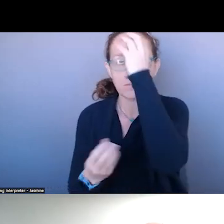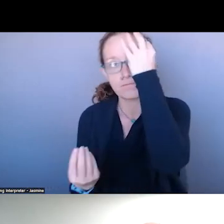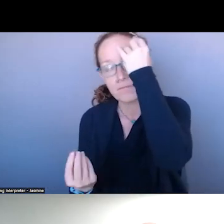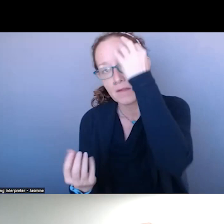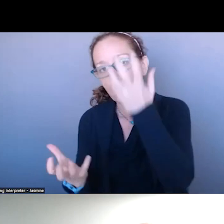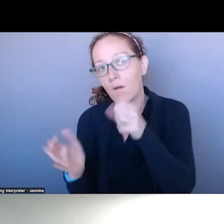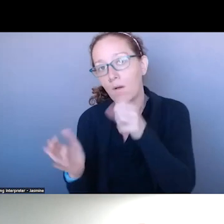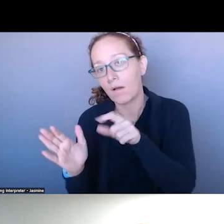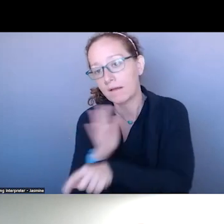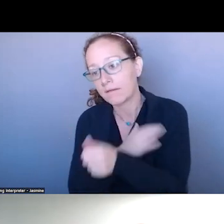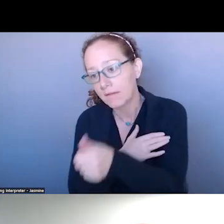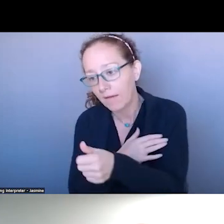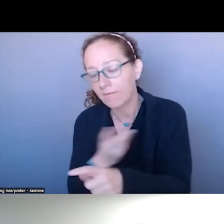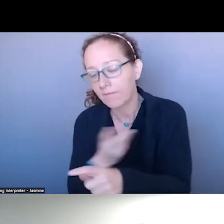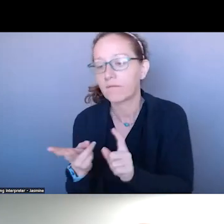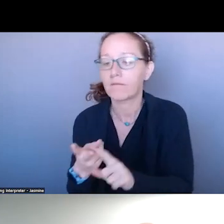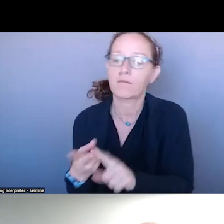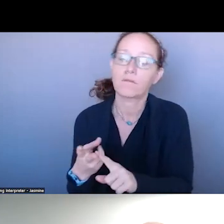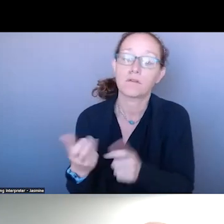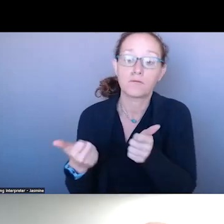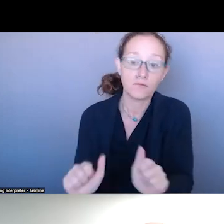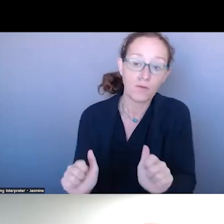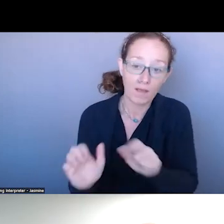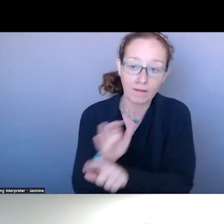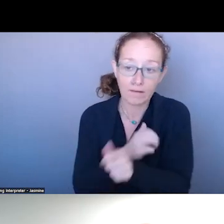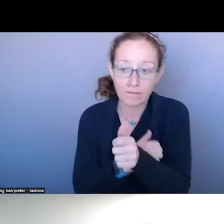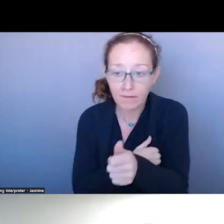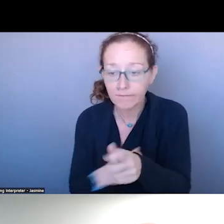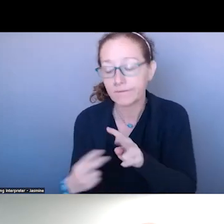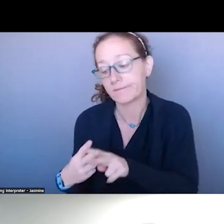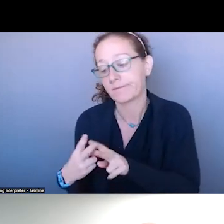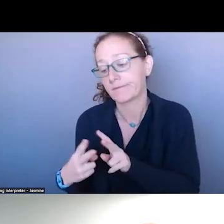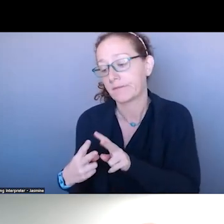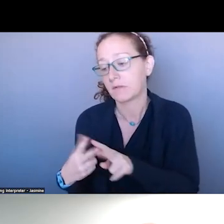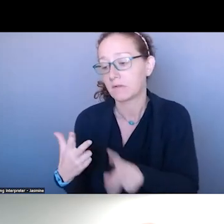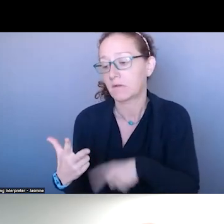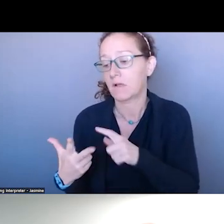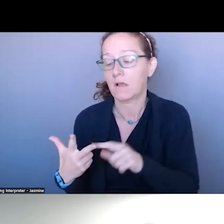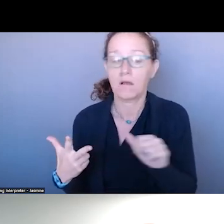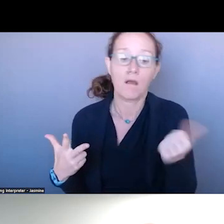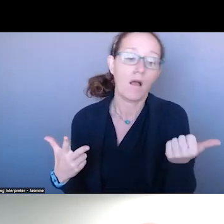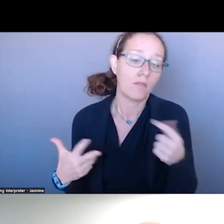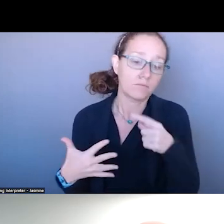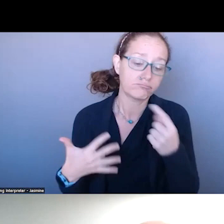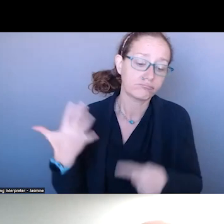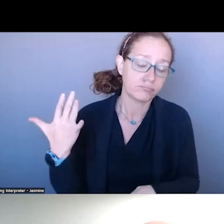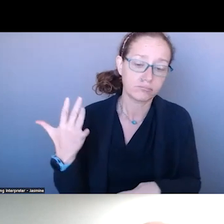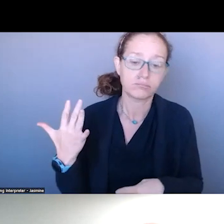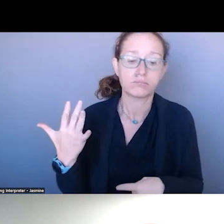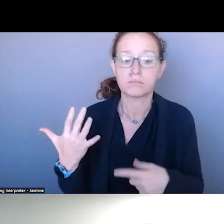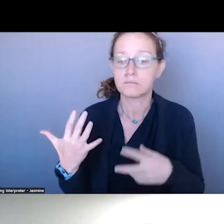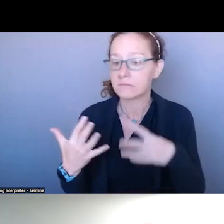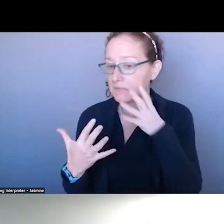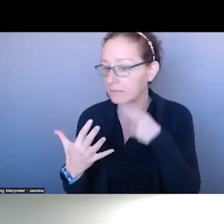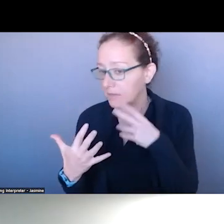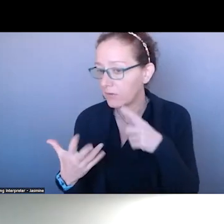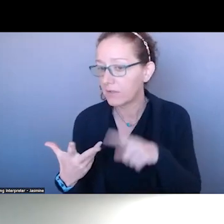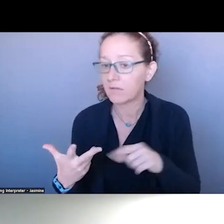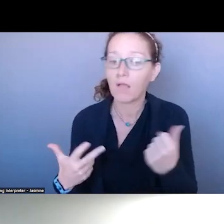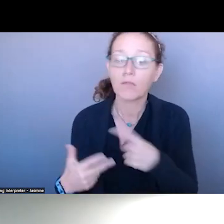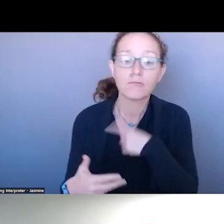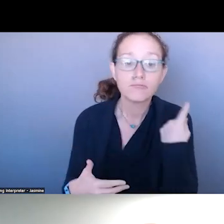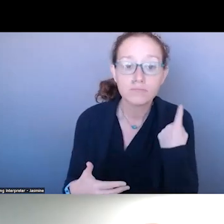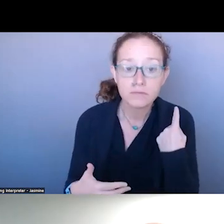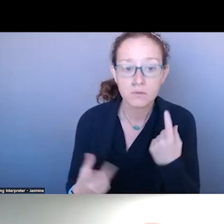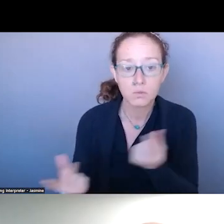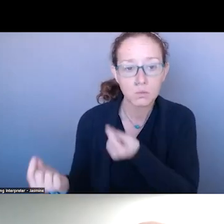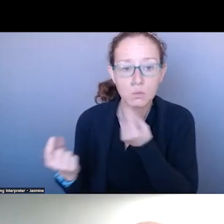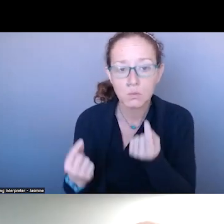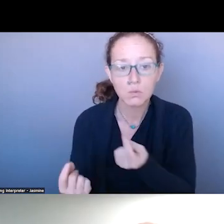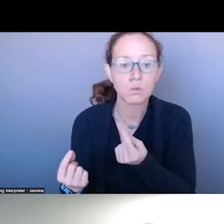AS WELL AS A VARIETY OF OTHER EXPERIENCES AND RISKS SUCH AS SEXUAL ASSAULT.